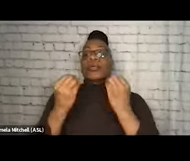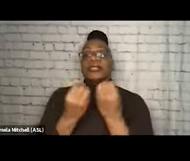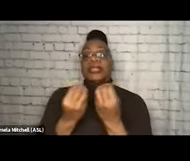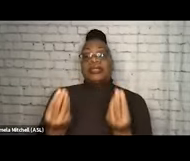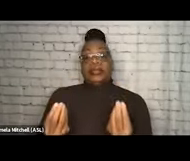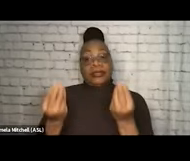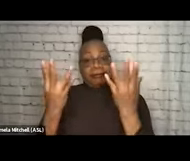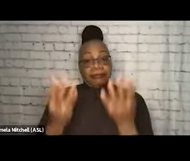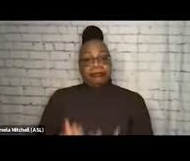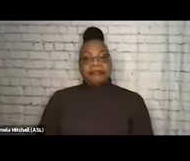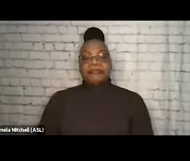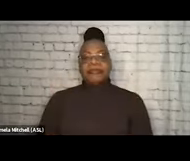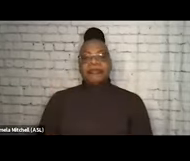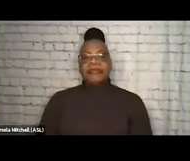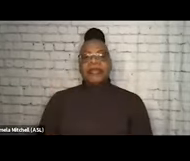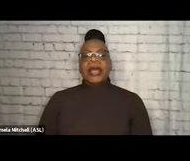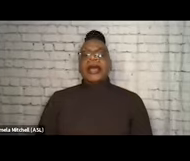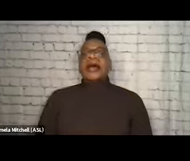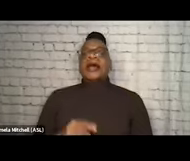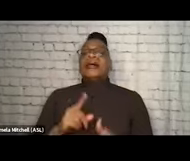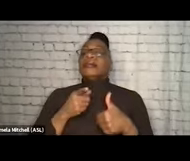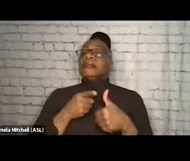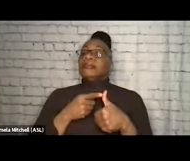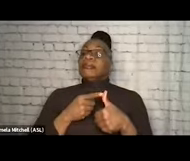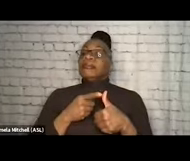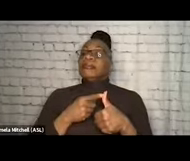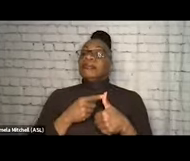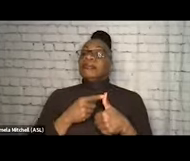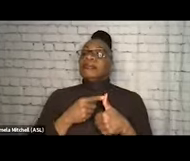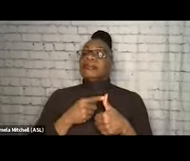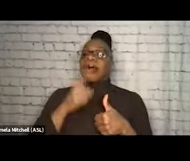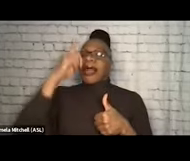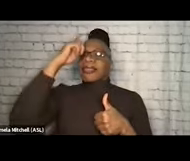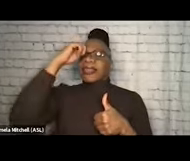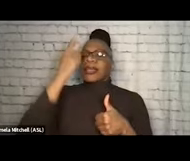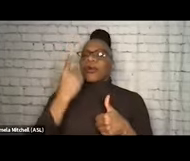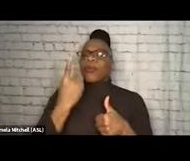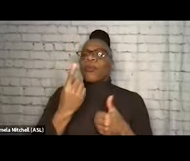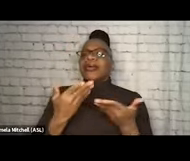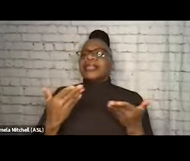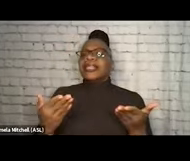So first, I think, one thing to think about when we're talking about recovery supports